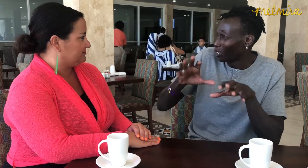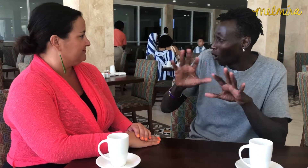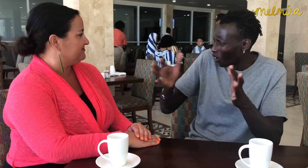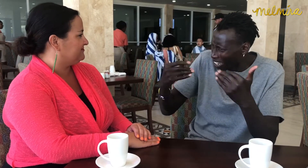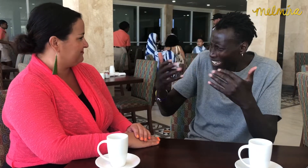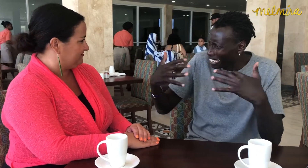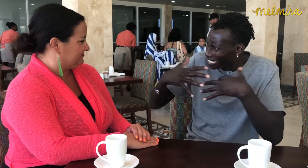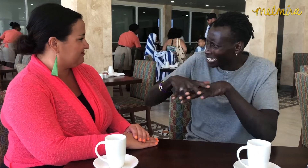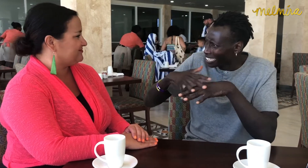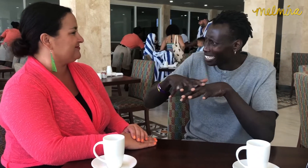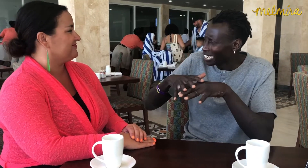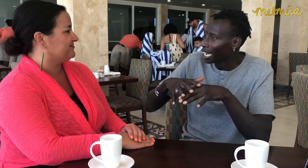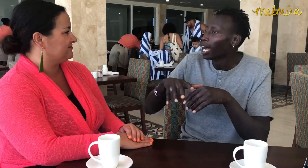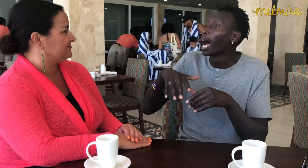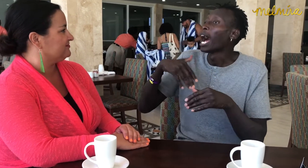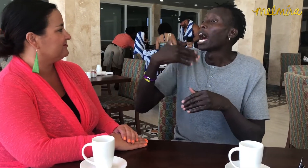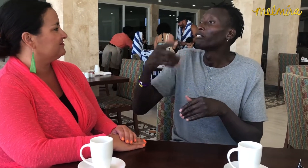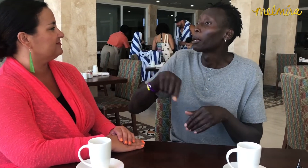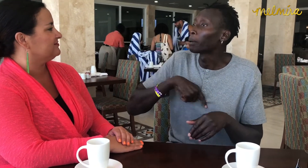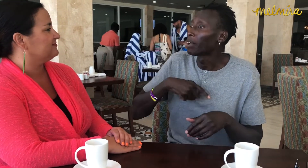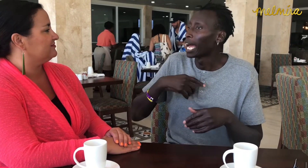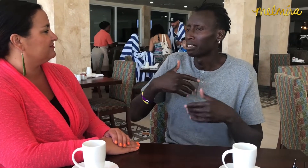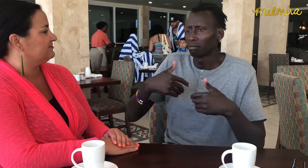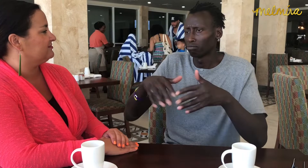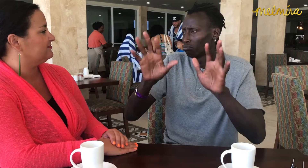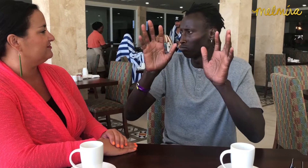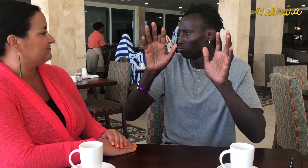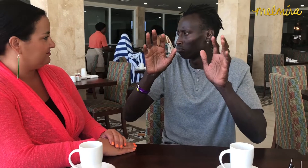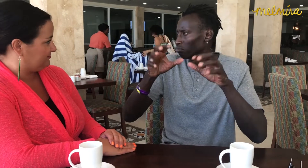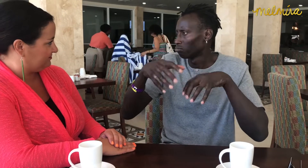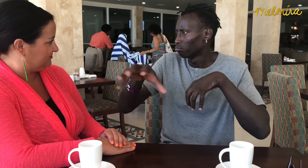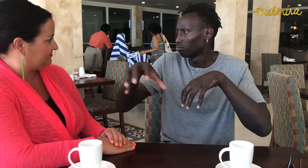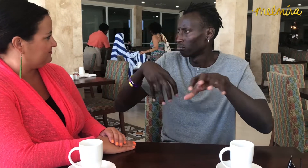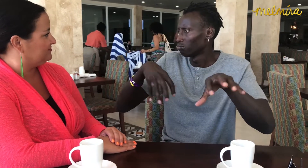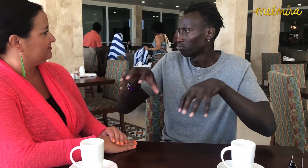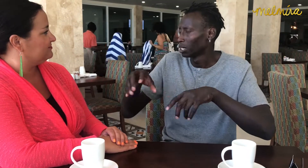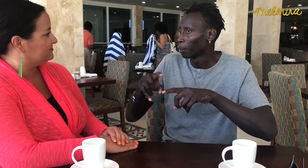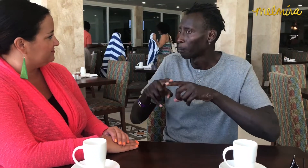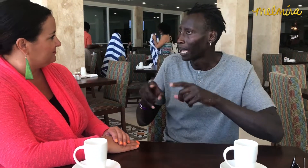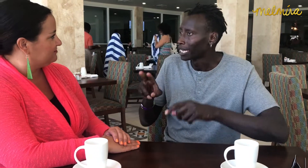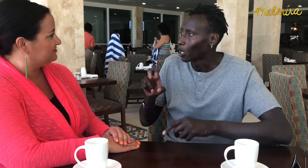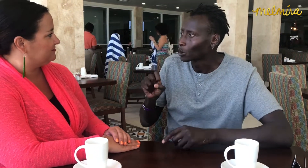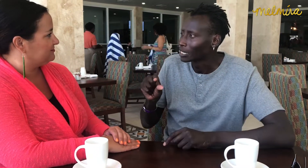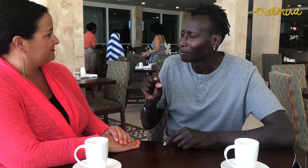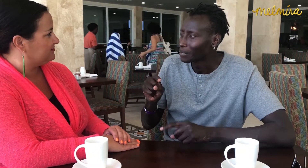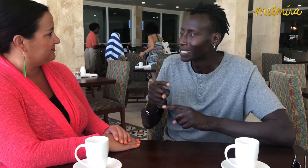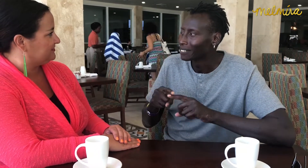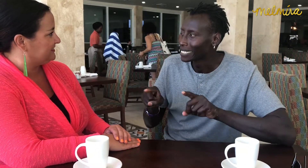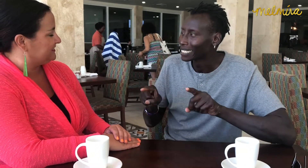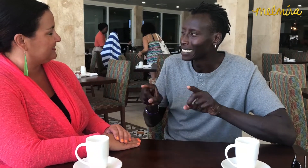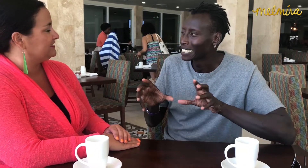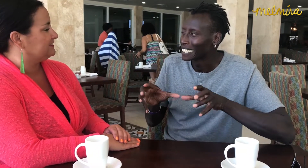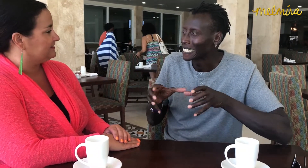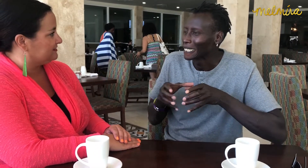We don't need to divide ourselves. After the event is done, we can all go home. In the US it is a bit different.